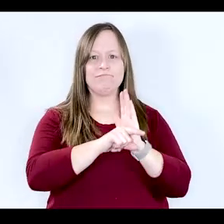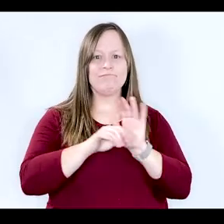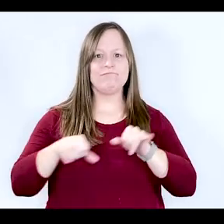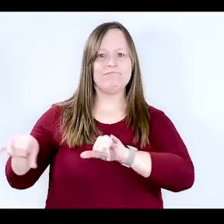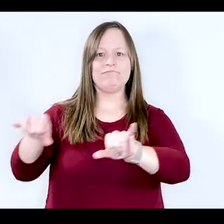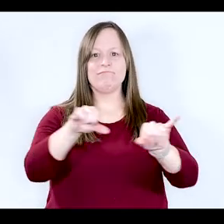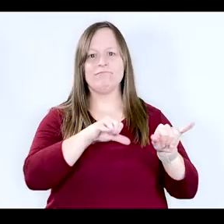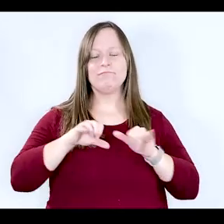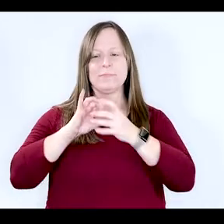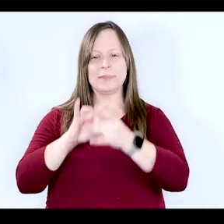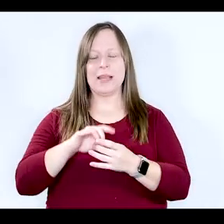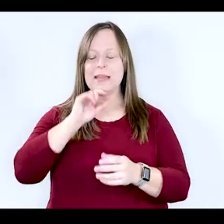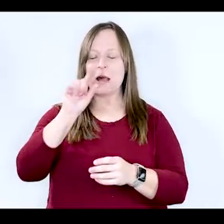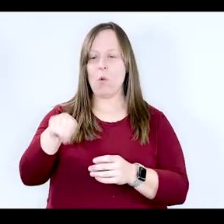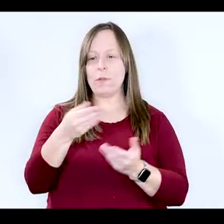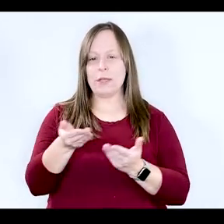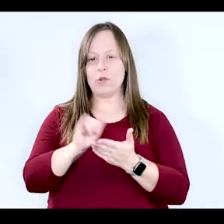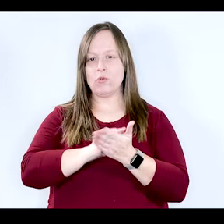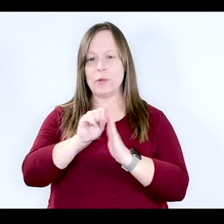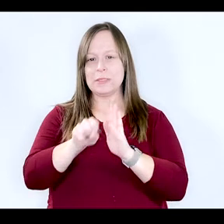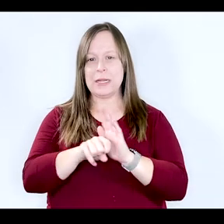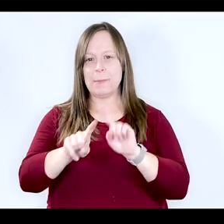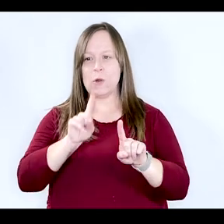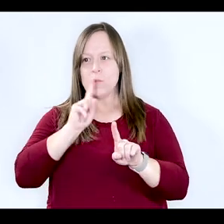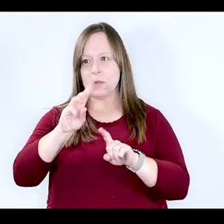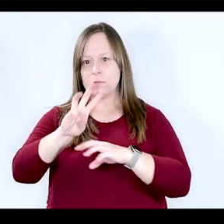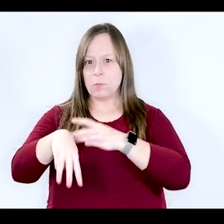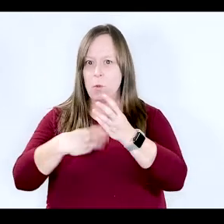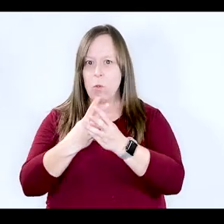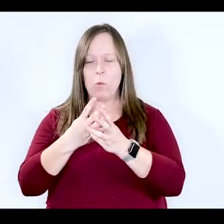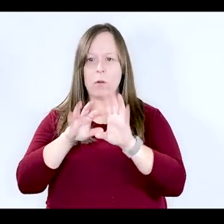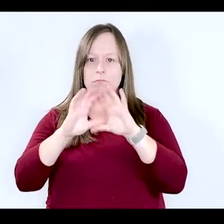with that not just here in New York State but really globally. And so, there